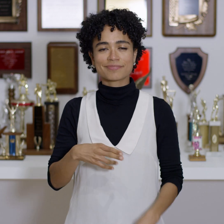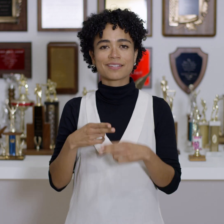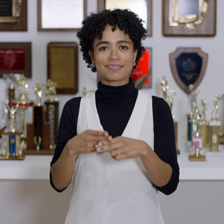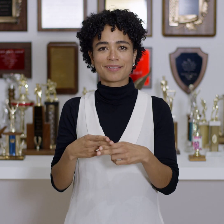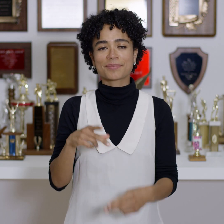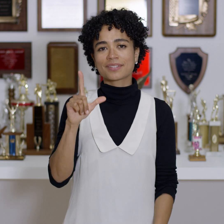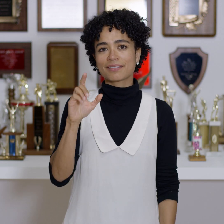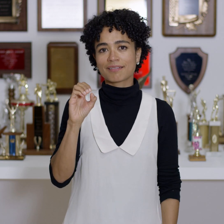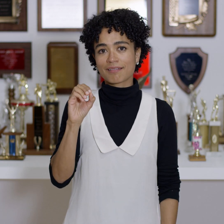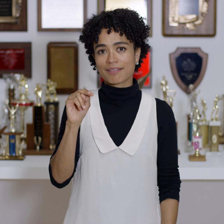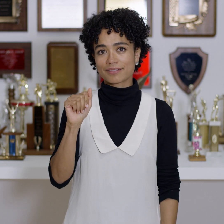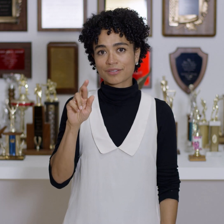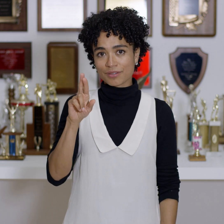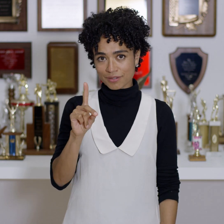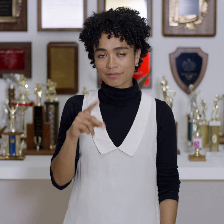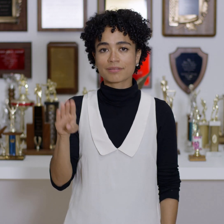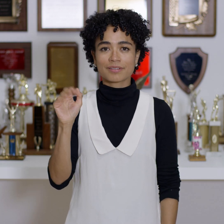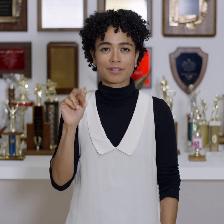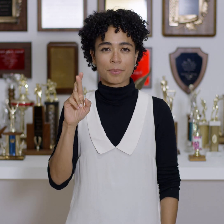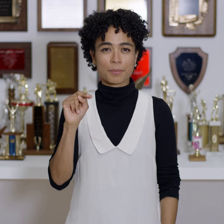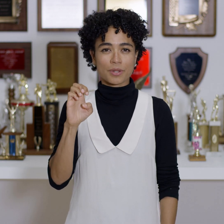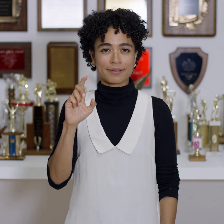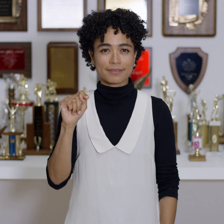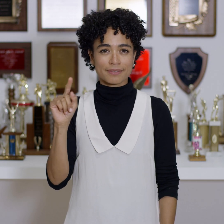His name was Leonard Barnett.